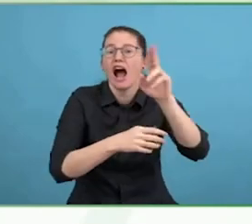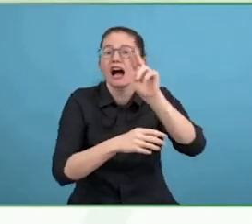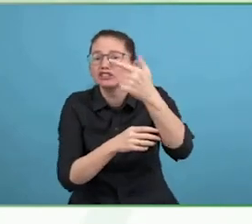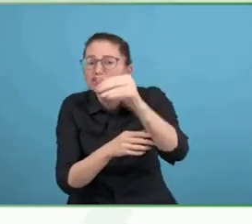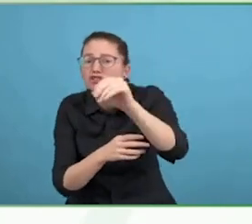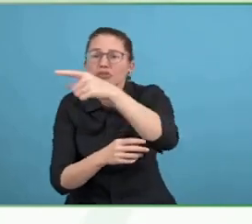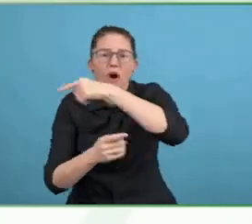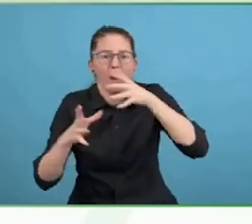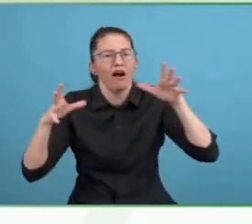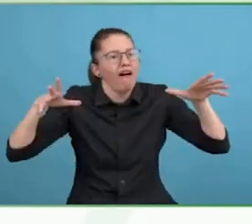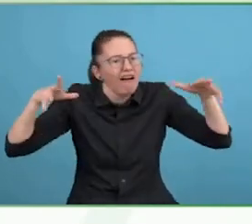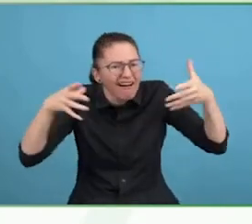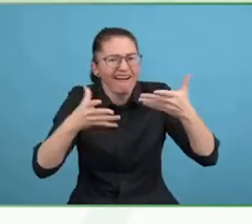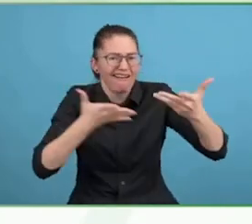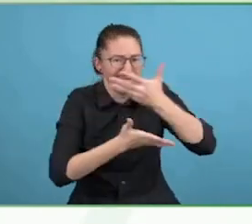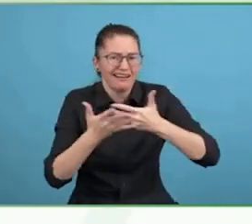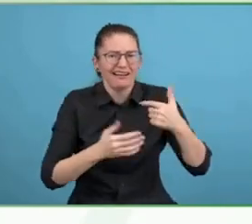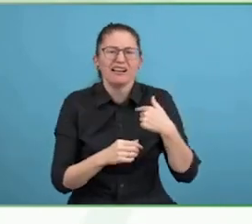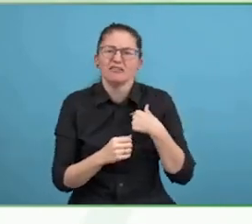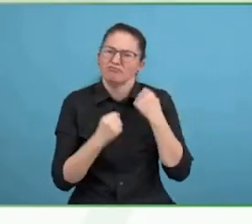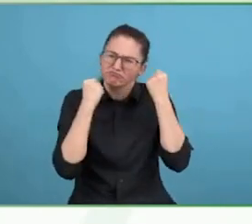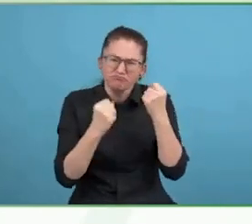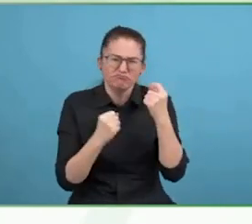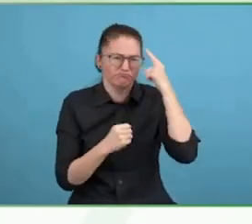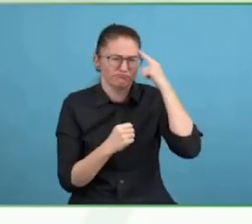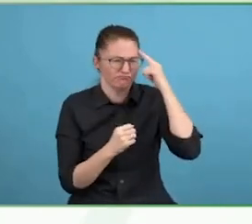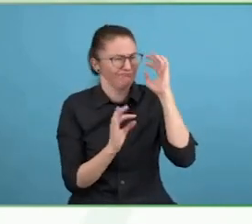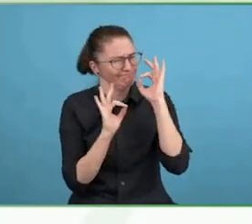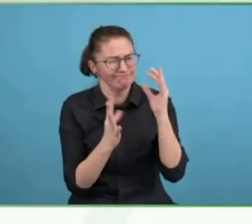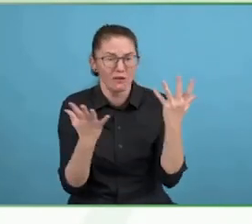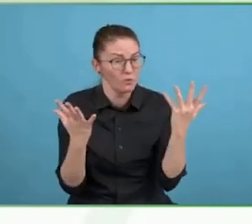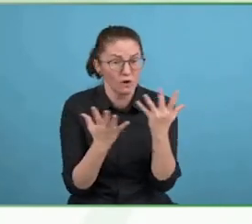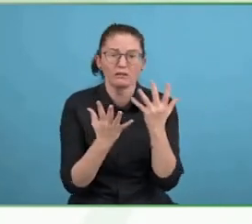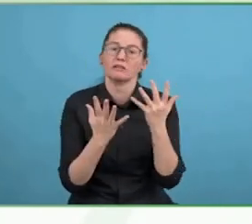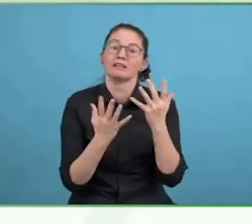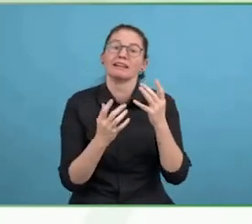you touched on this the wee bit at the beginning and for me it is interesting one.